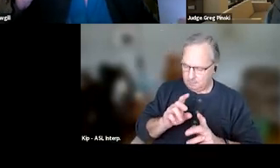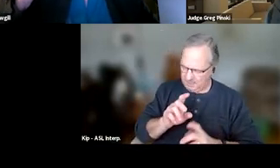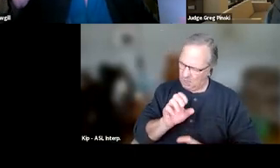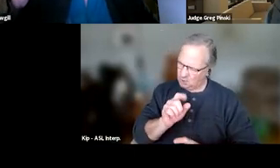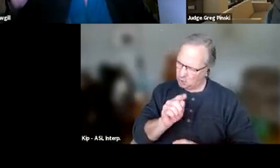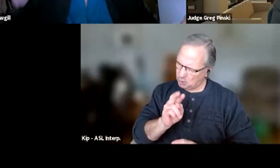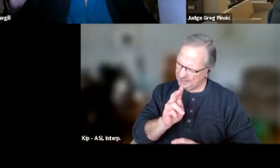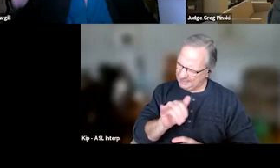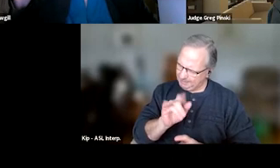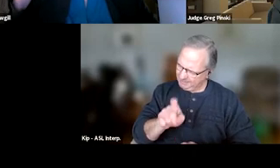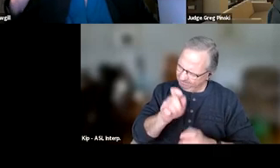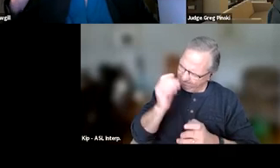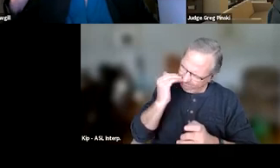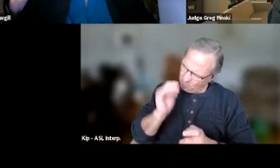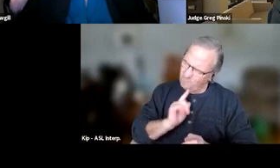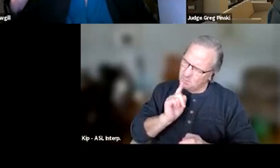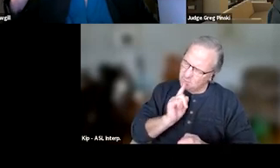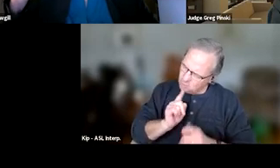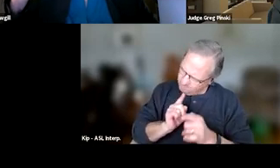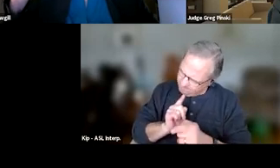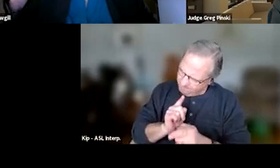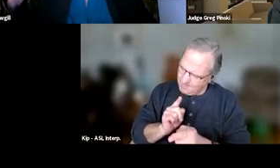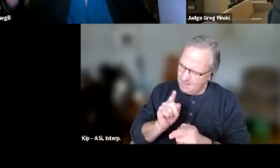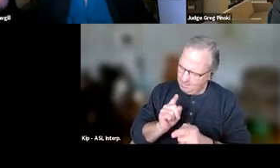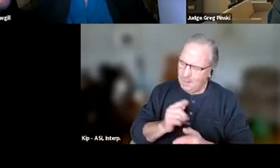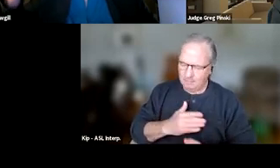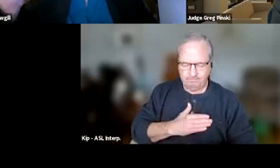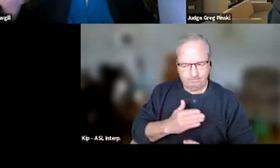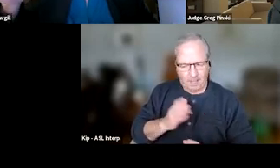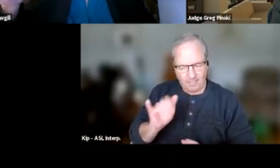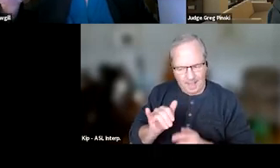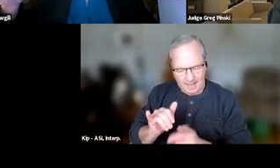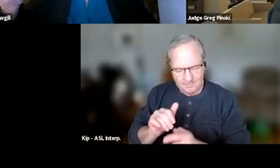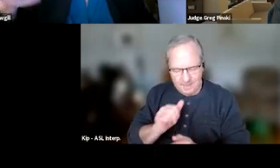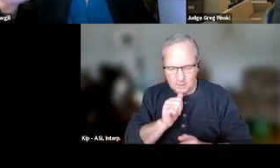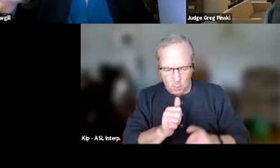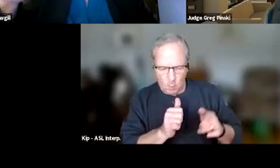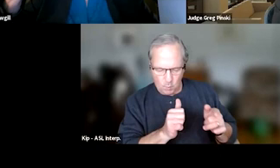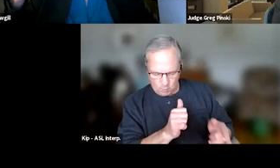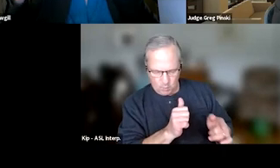that they know if they do this, they'll be acknowledged for it, and if they don't, there's gonna be a sanction for it.